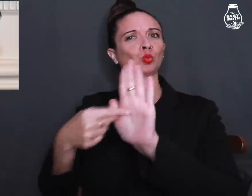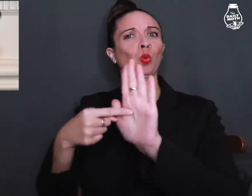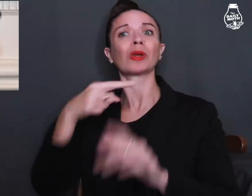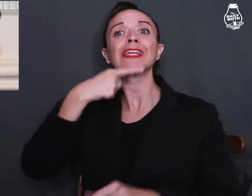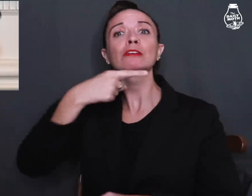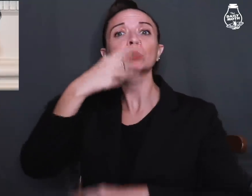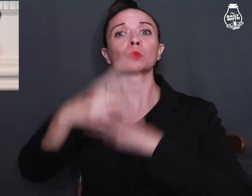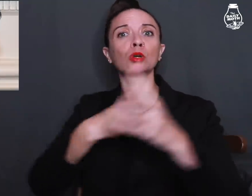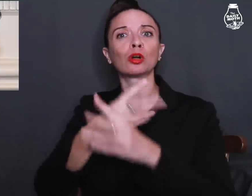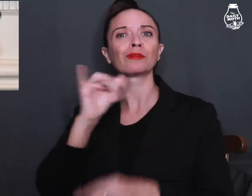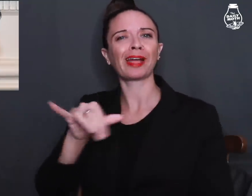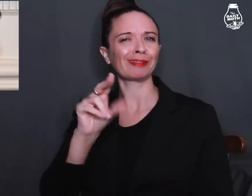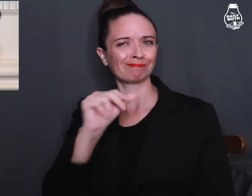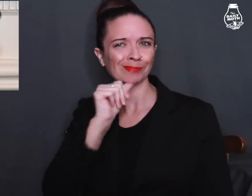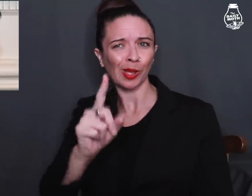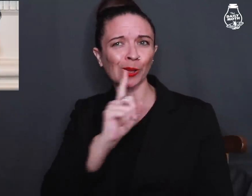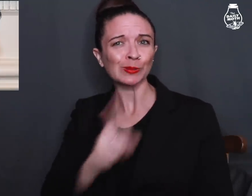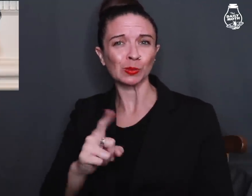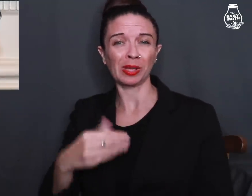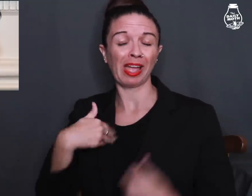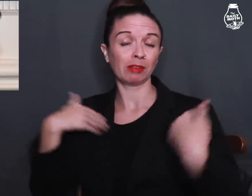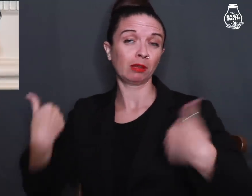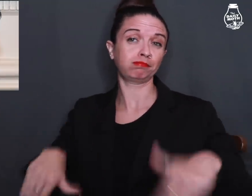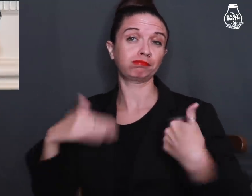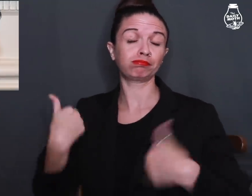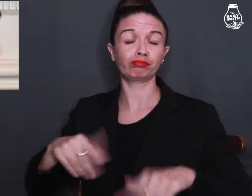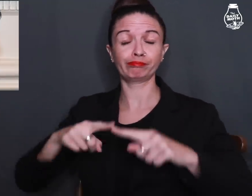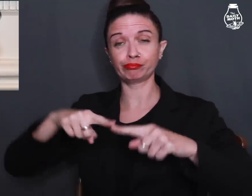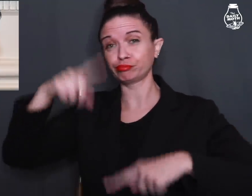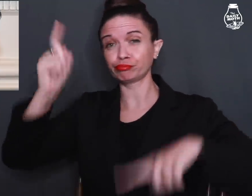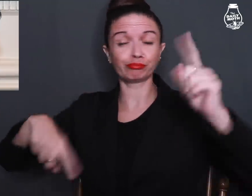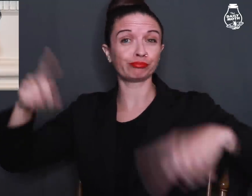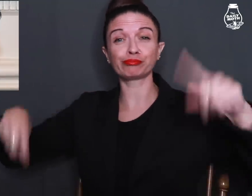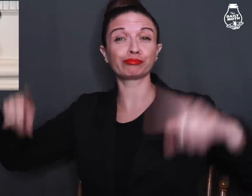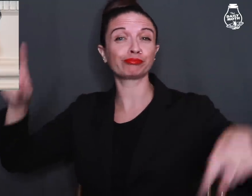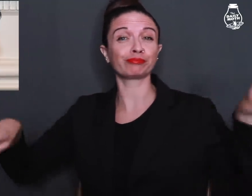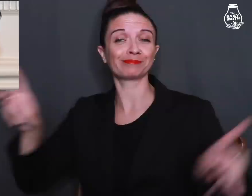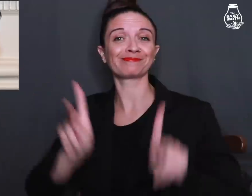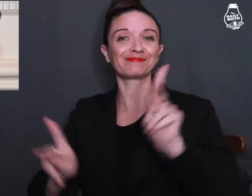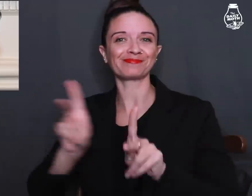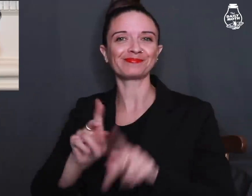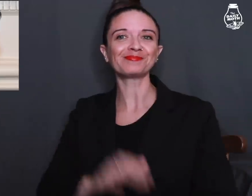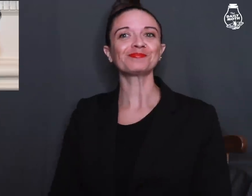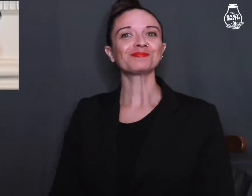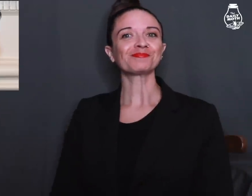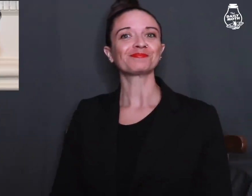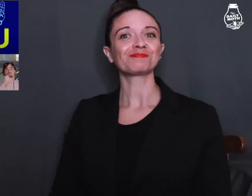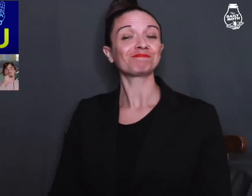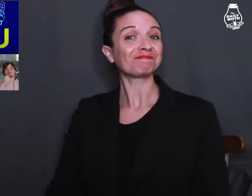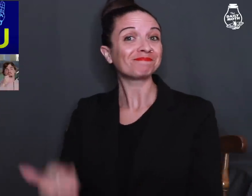show the hearing world that it is not true, that there is so much diversity.